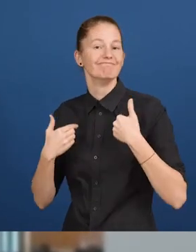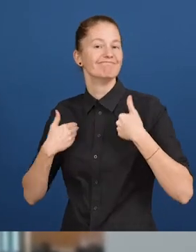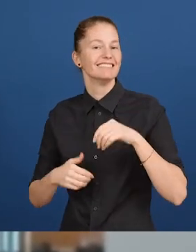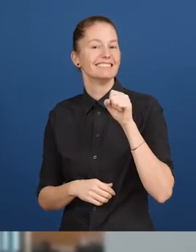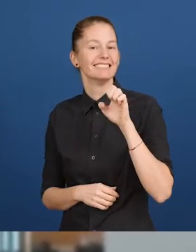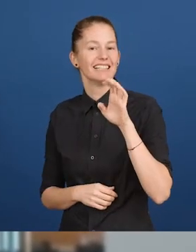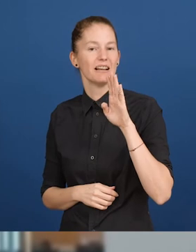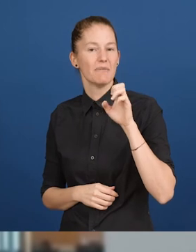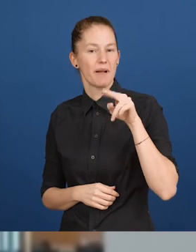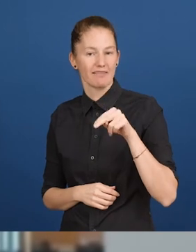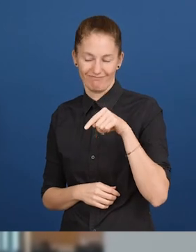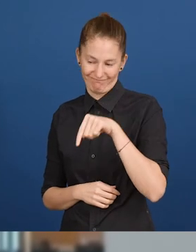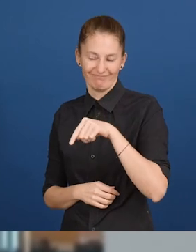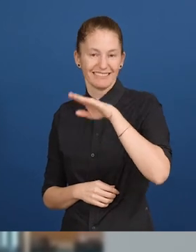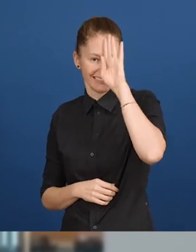Thank you so much."